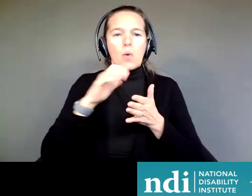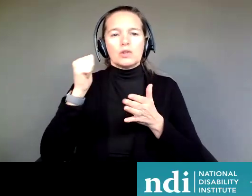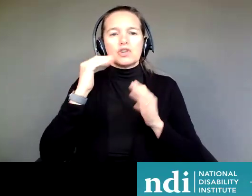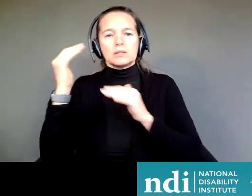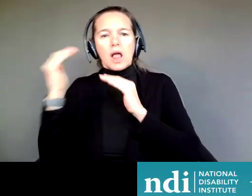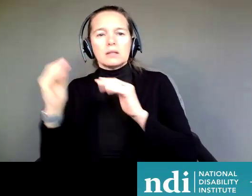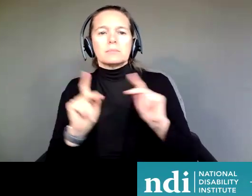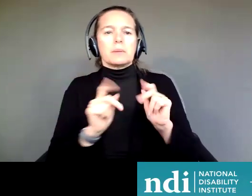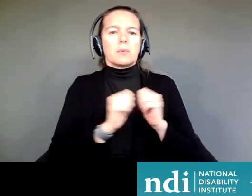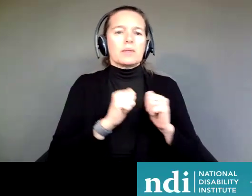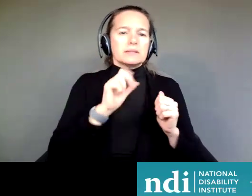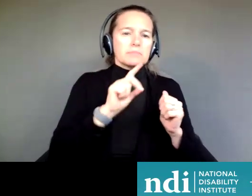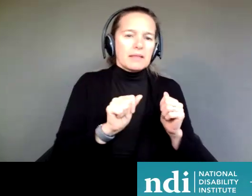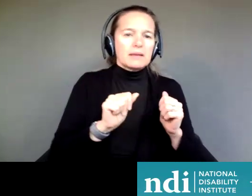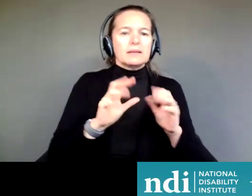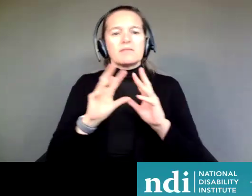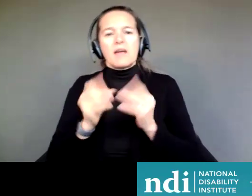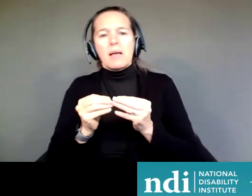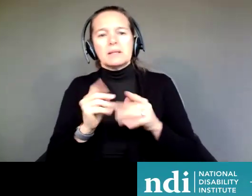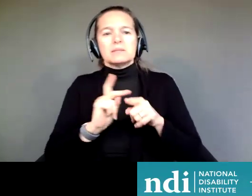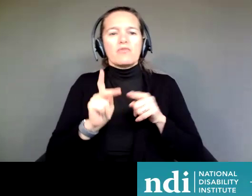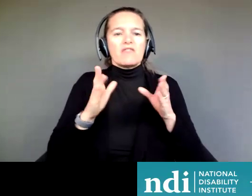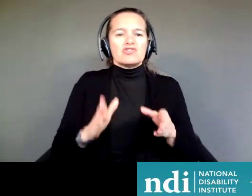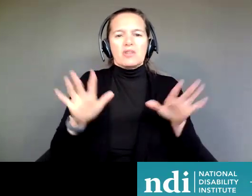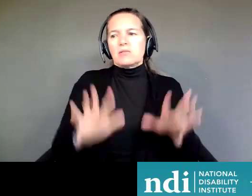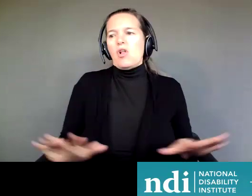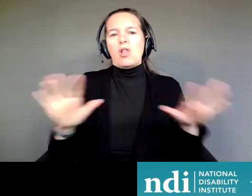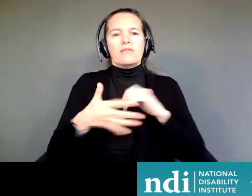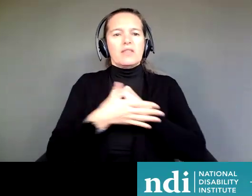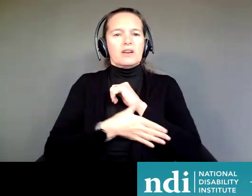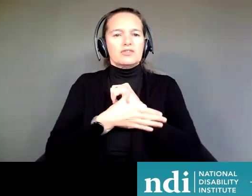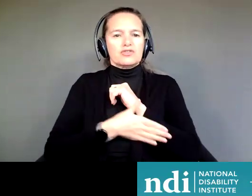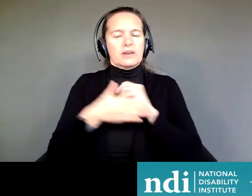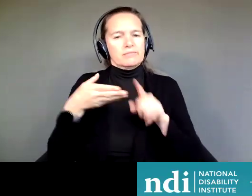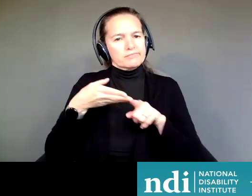families, and professionals across the country on SDM theory and practice.